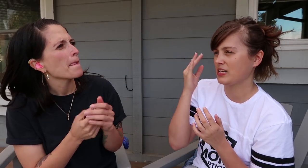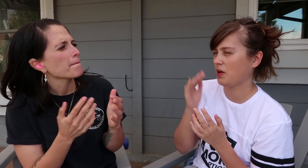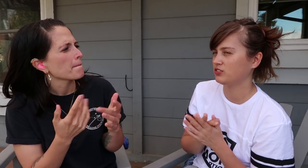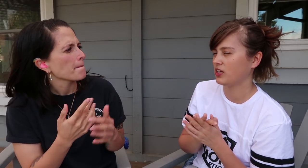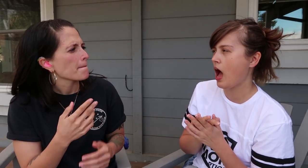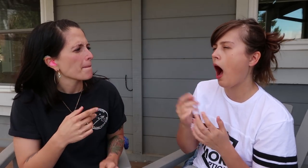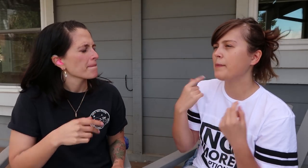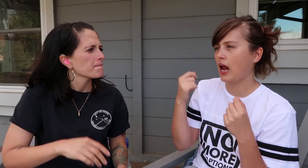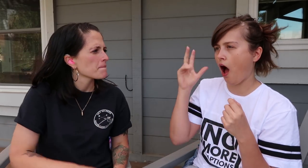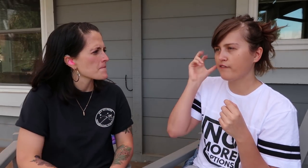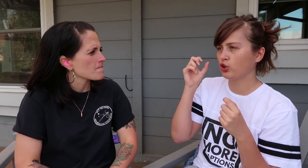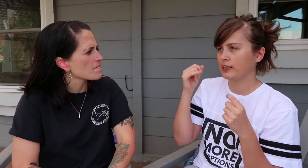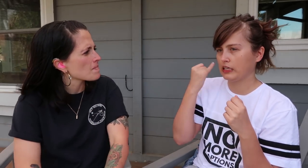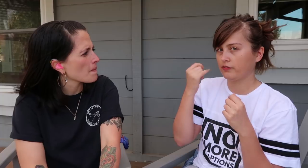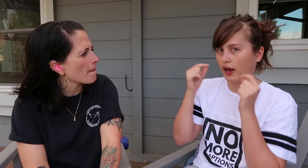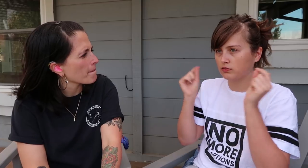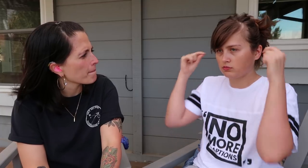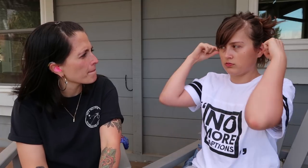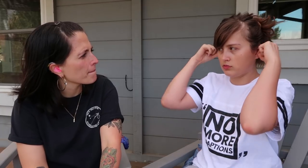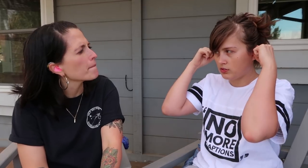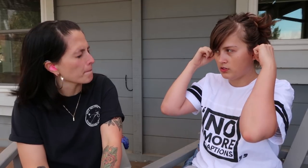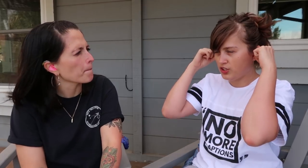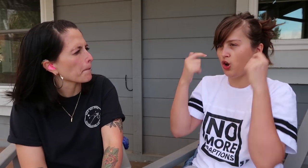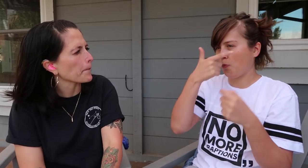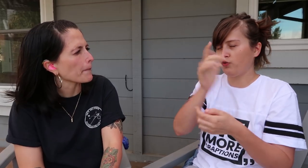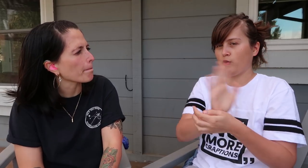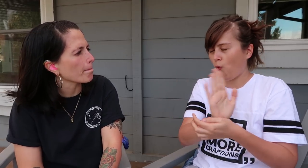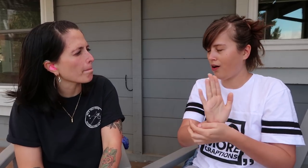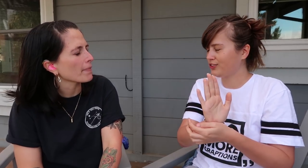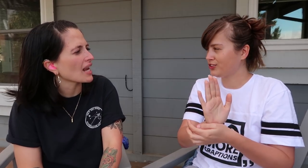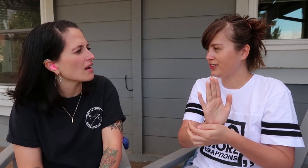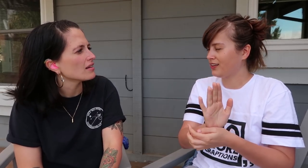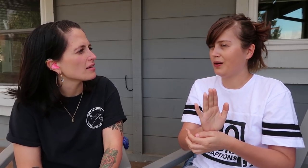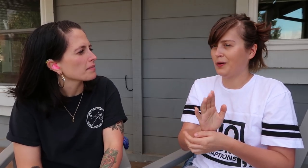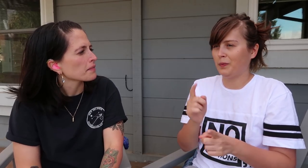I can imagine. I mean, I’ve heard it when watching movies and shows with earphones in,